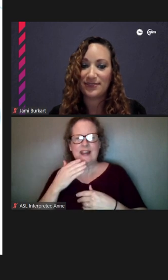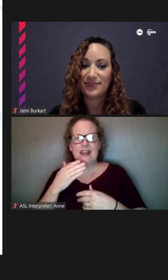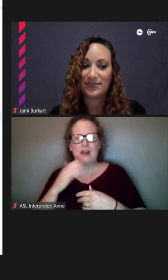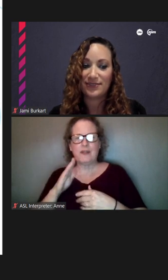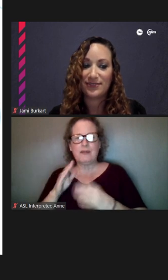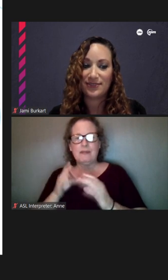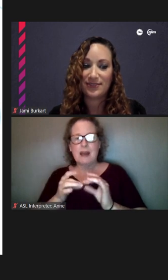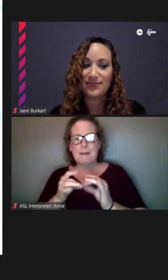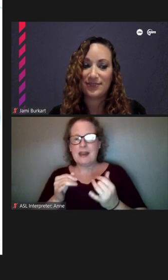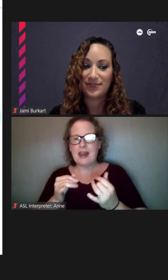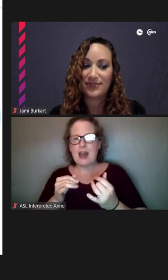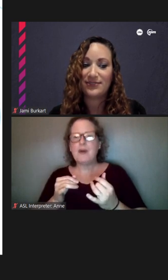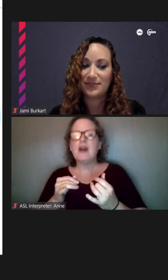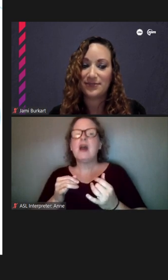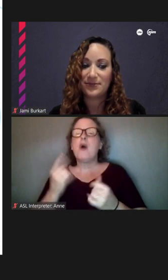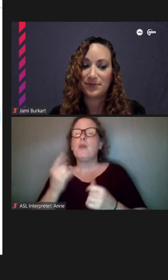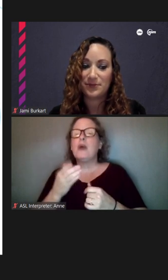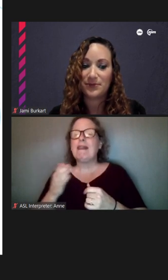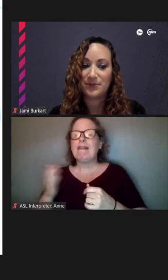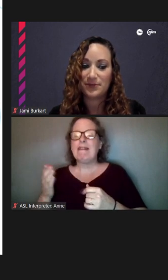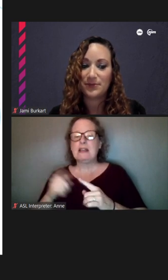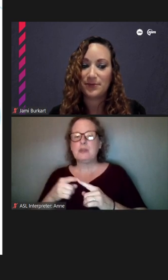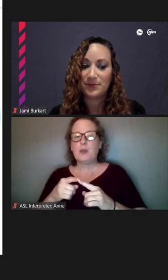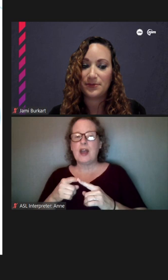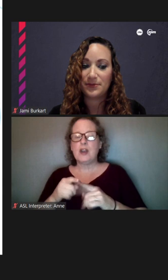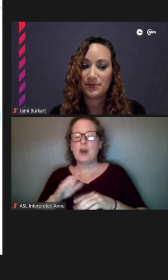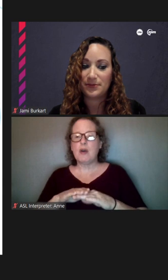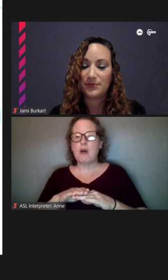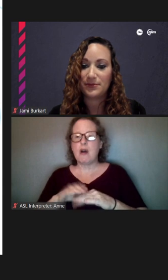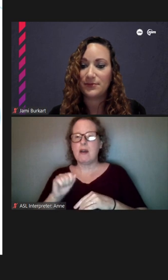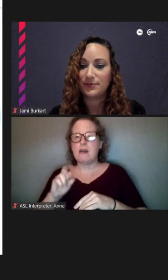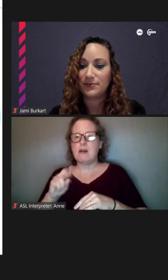the, you know, onto Argyle from the Red Line stop, is just the Asian themes